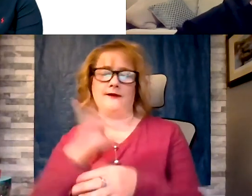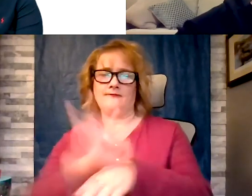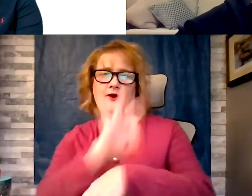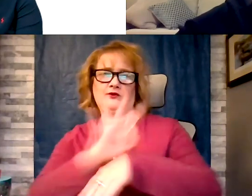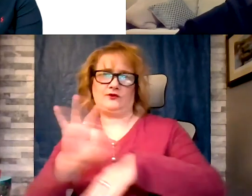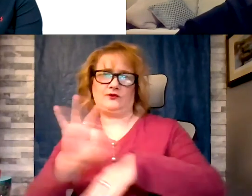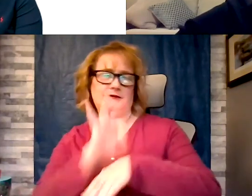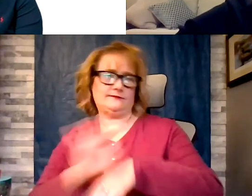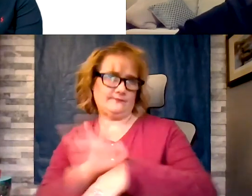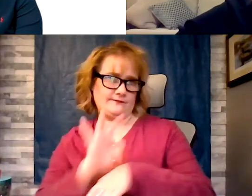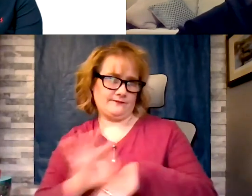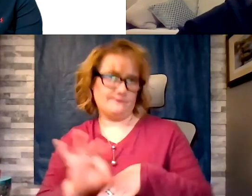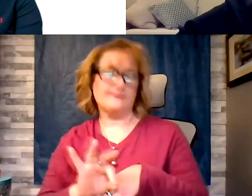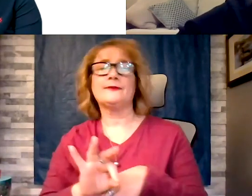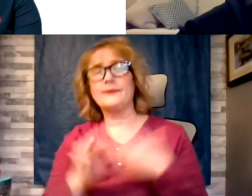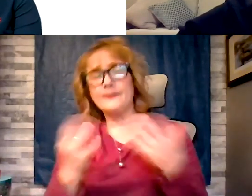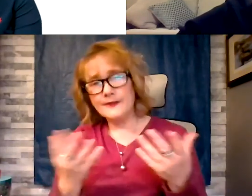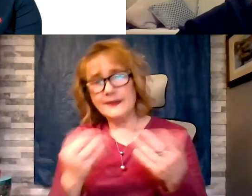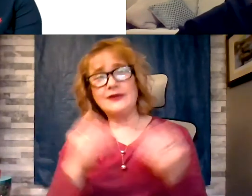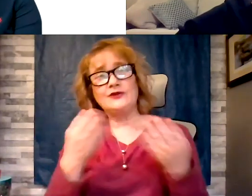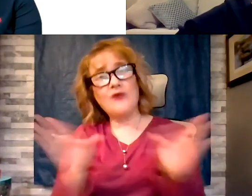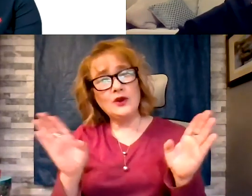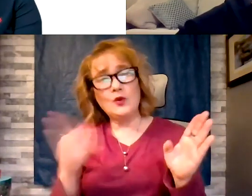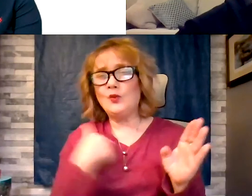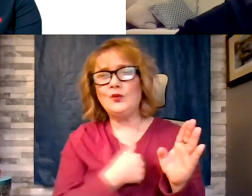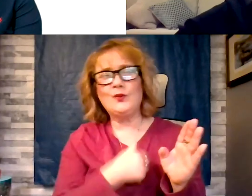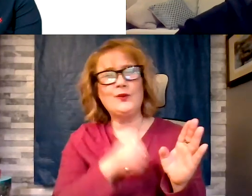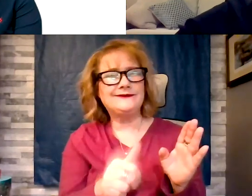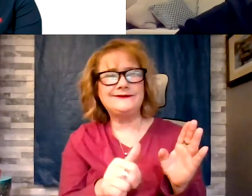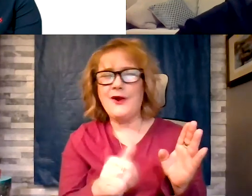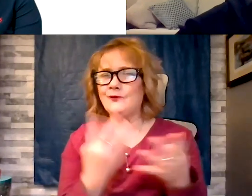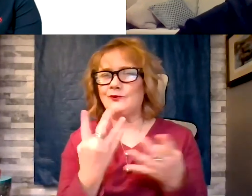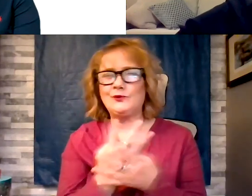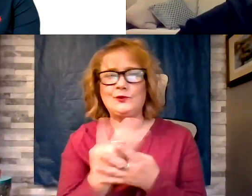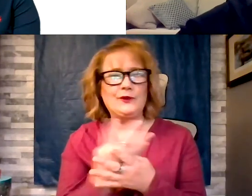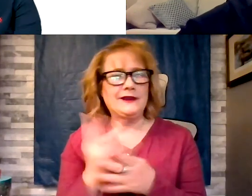In general we don't necessarily screen people for that because